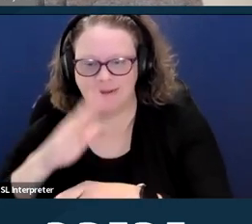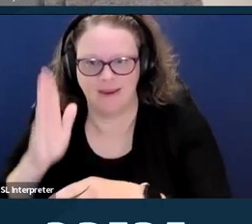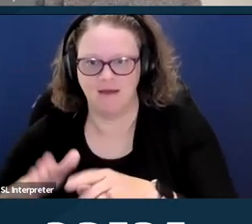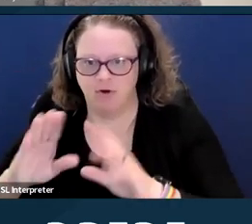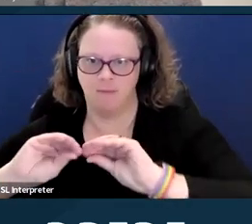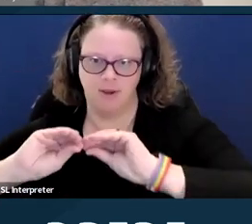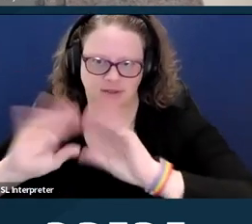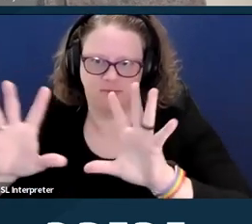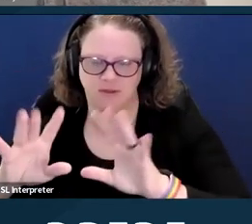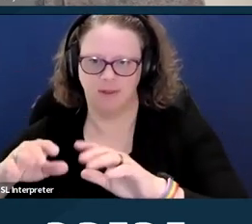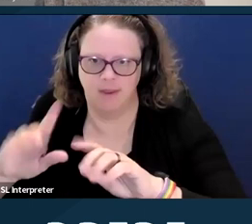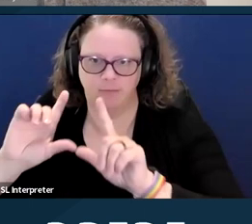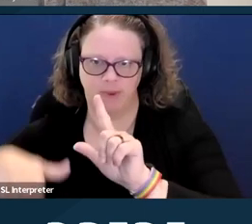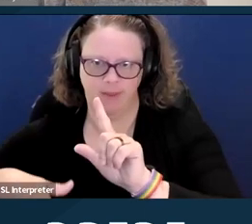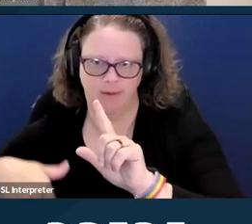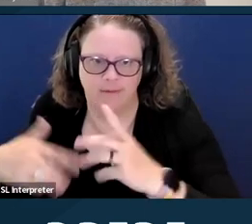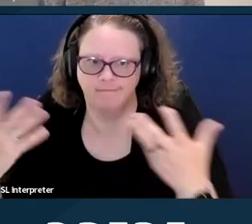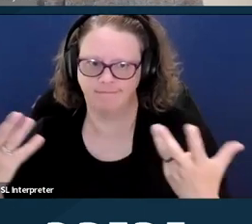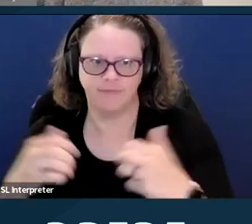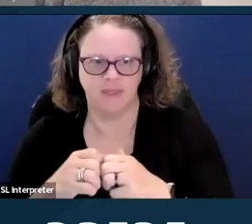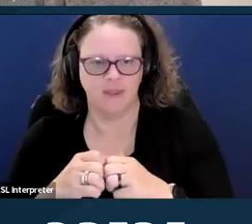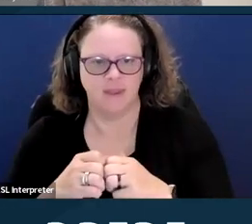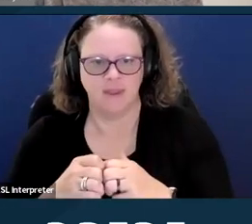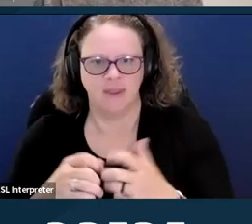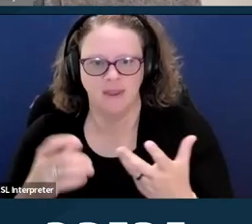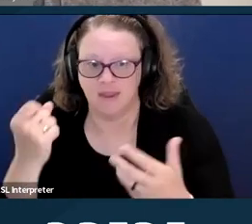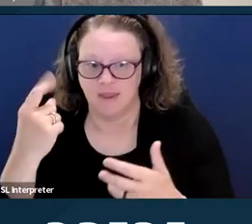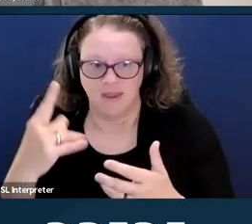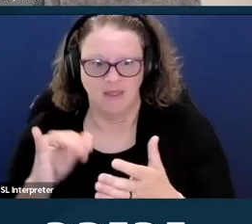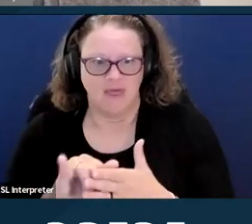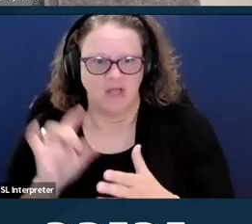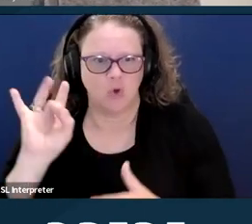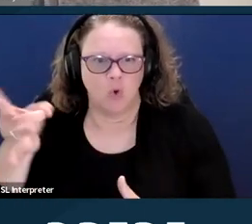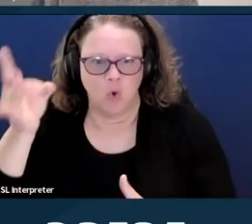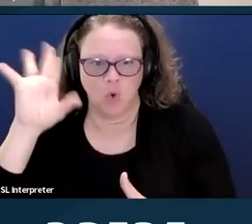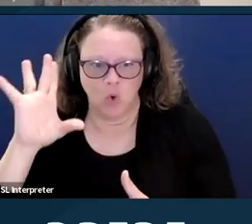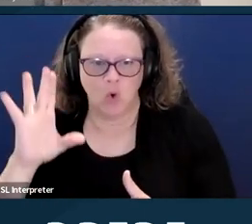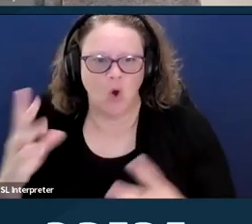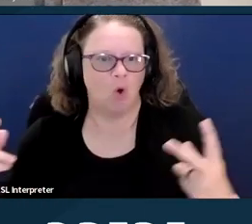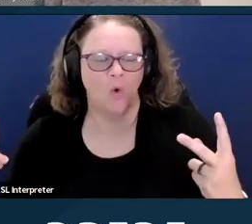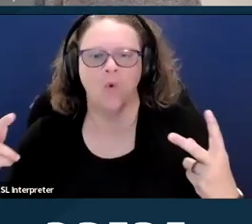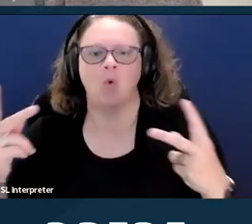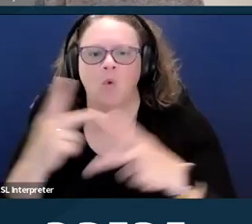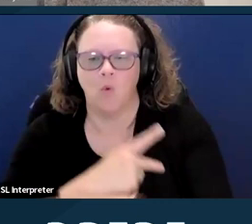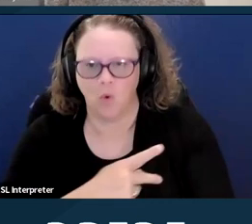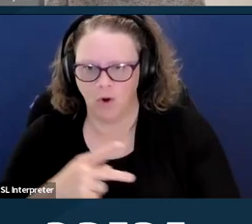and is rooted in eugenics. And after Buck, 70,000 Americans were forcibly sterilized